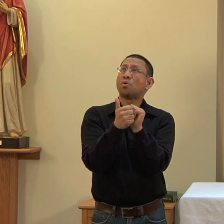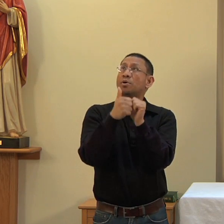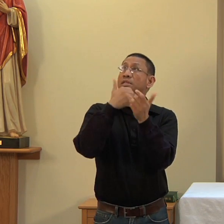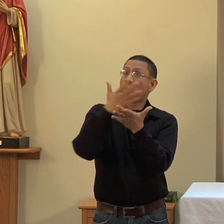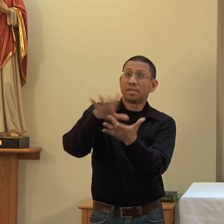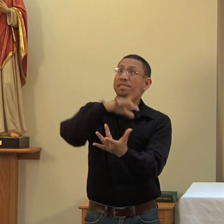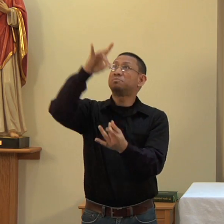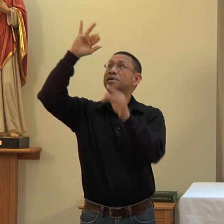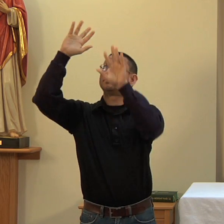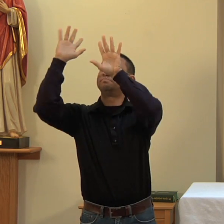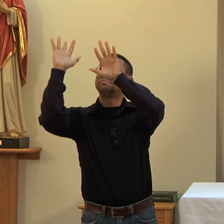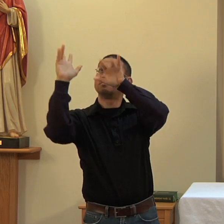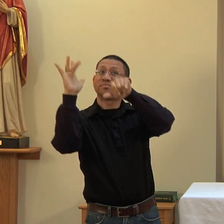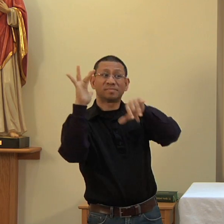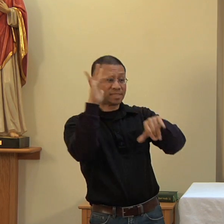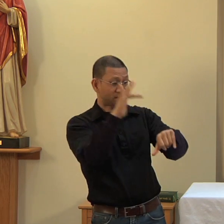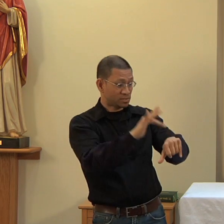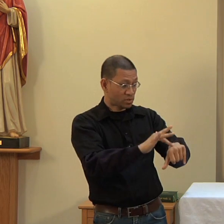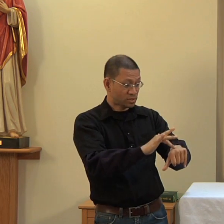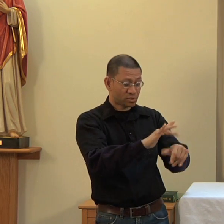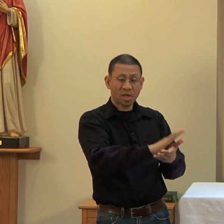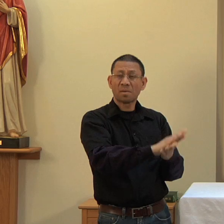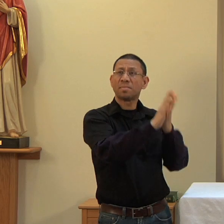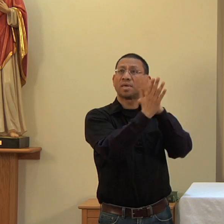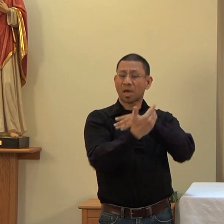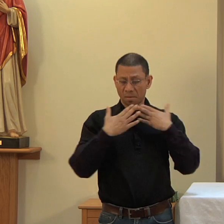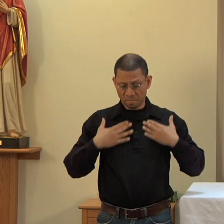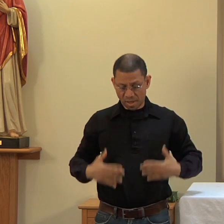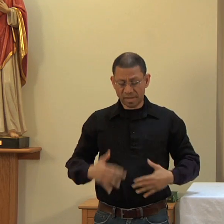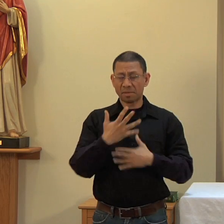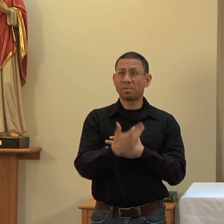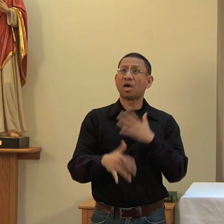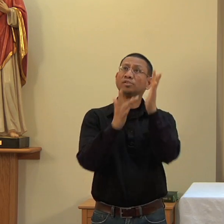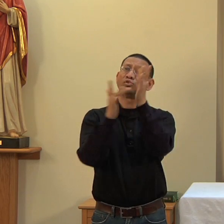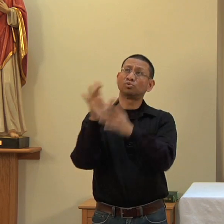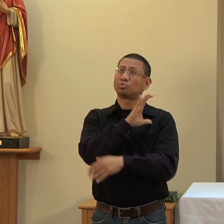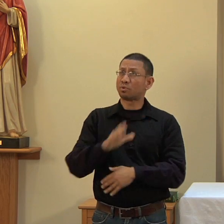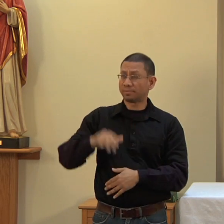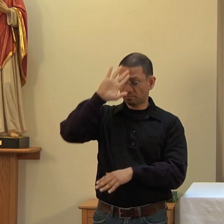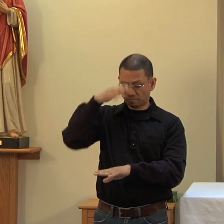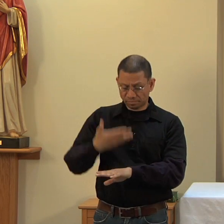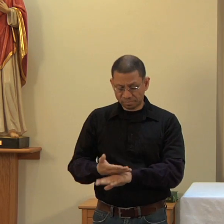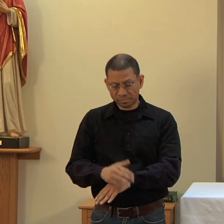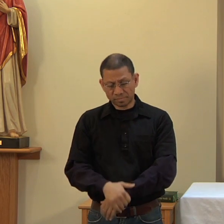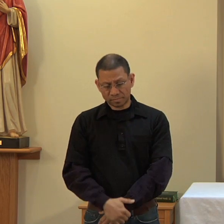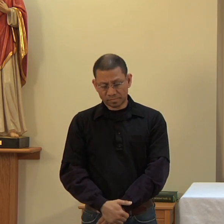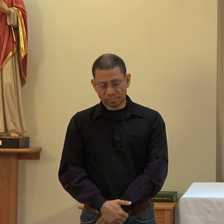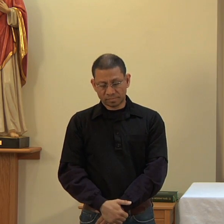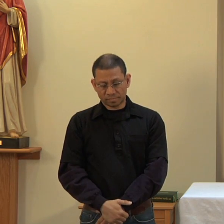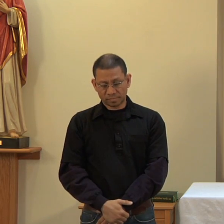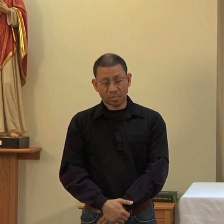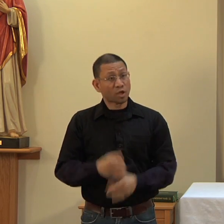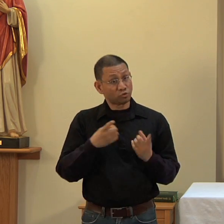they may become for us the Body and Blood of our Lord Jesus Christ. At the time he was